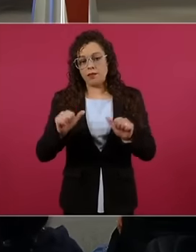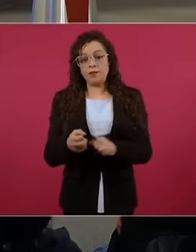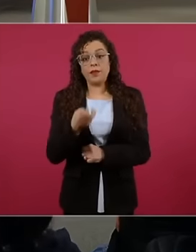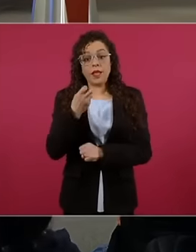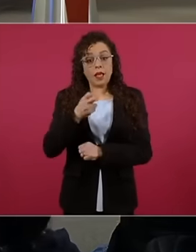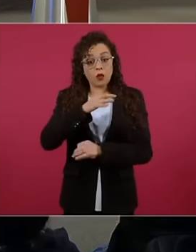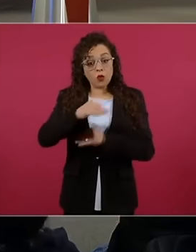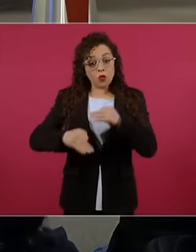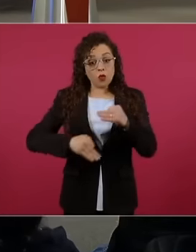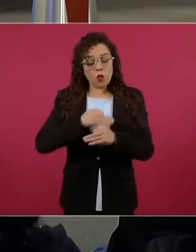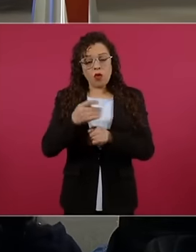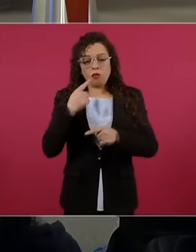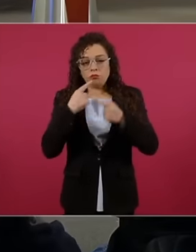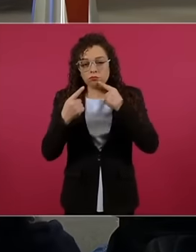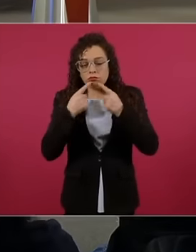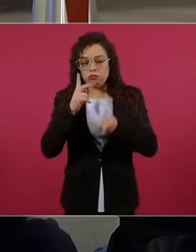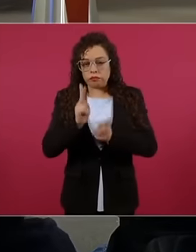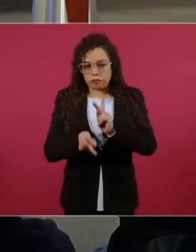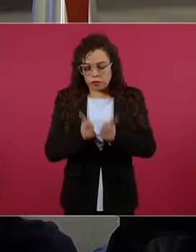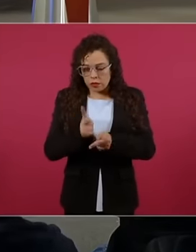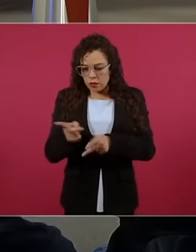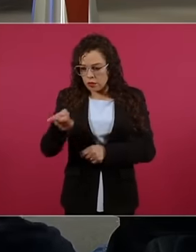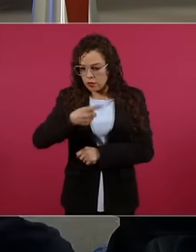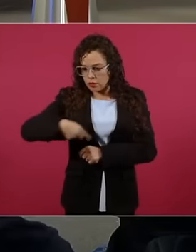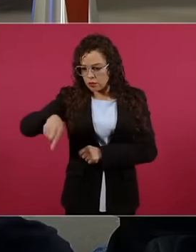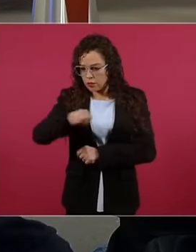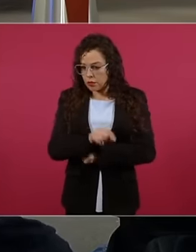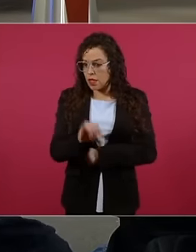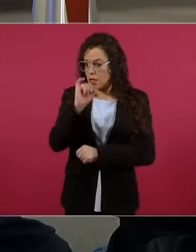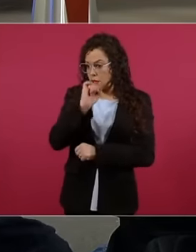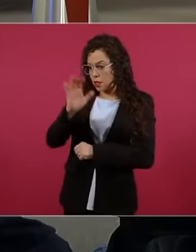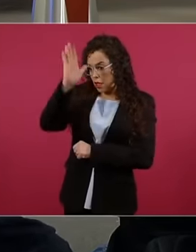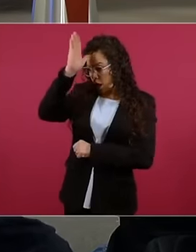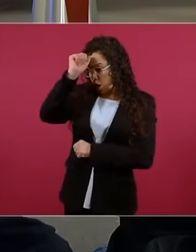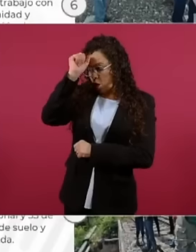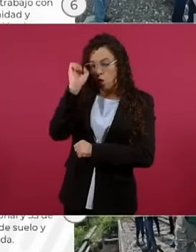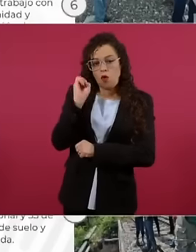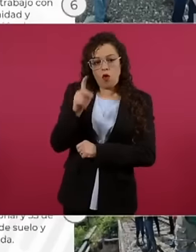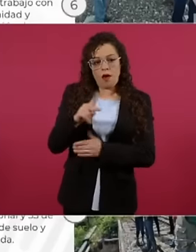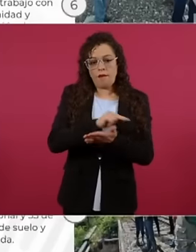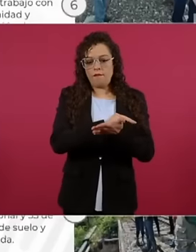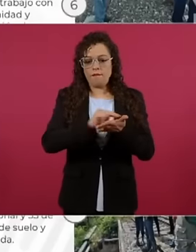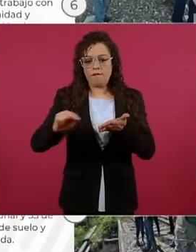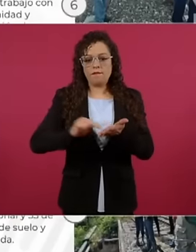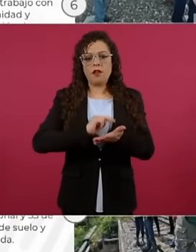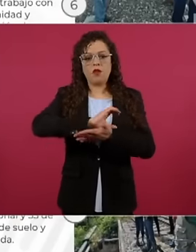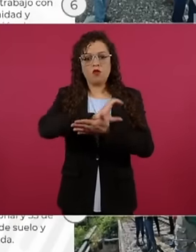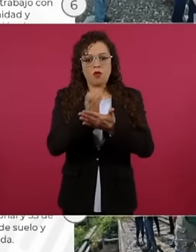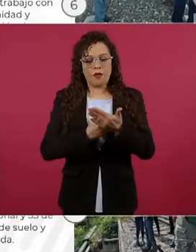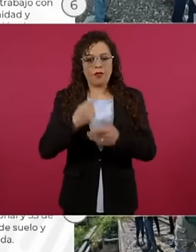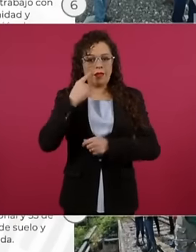they agreed, collaboration agreements were signed with They had doubts Of course